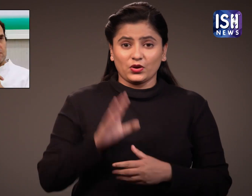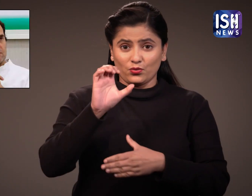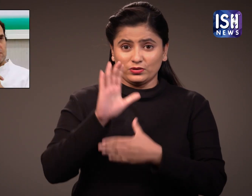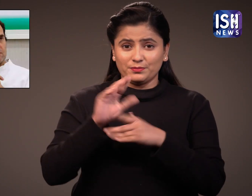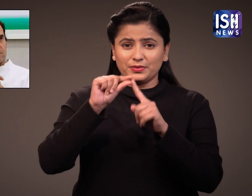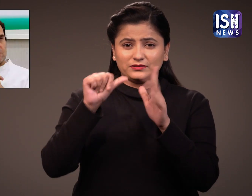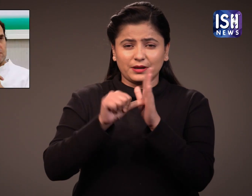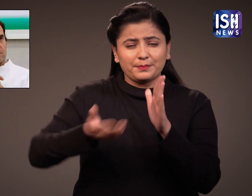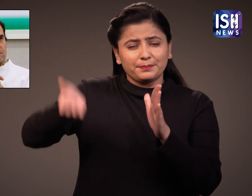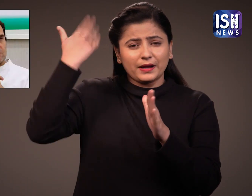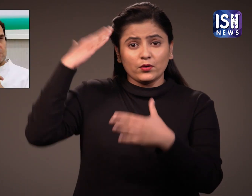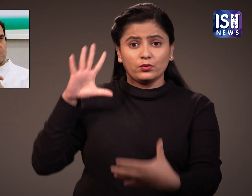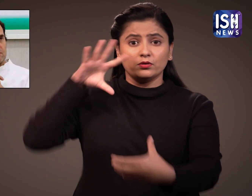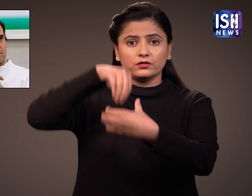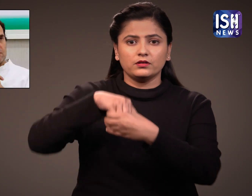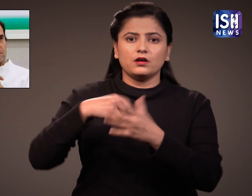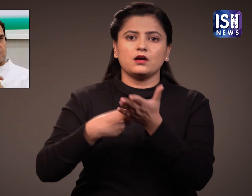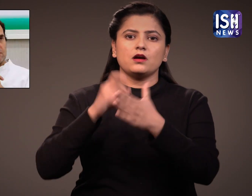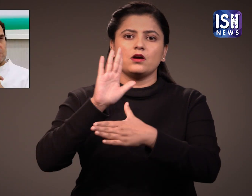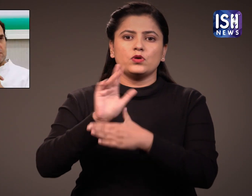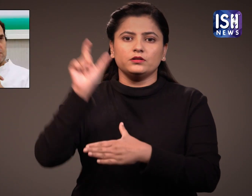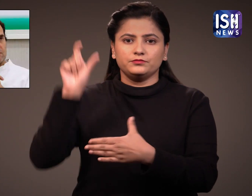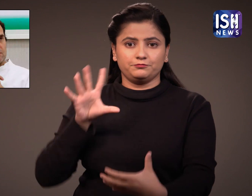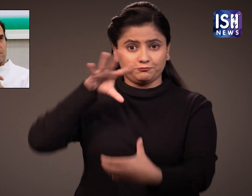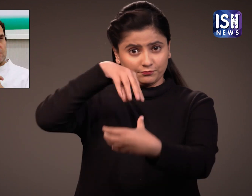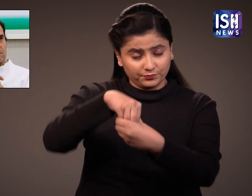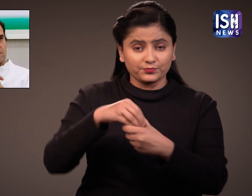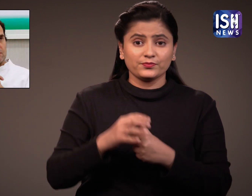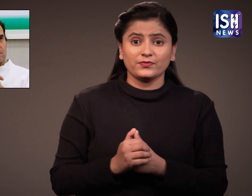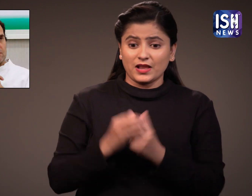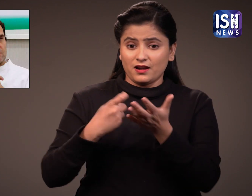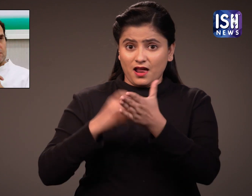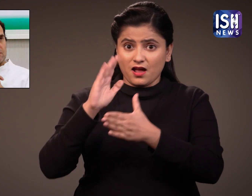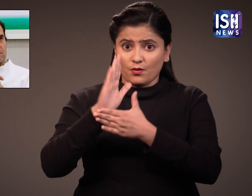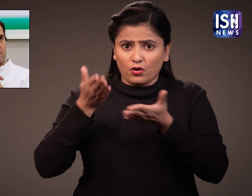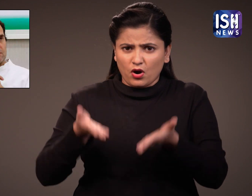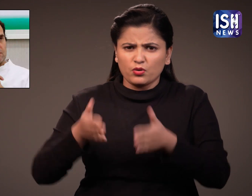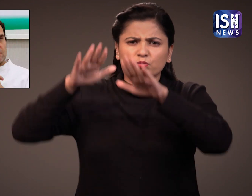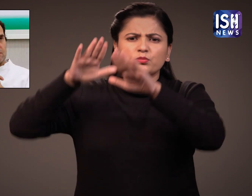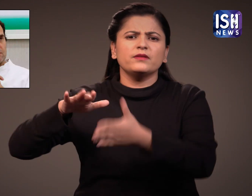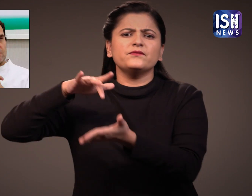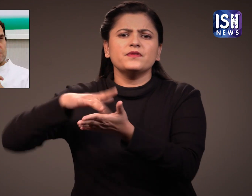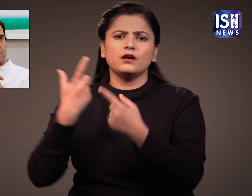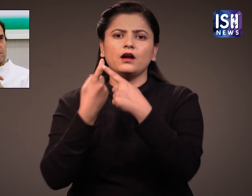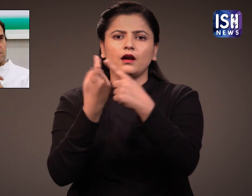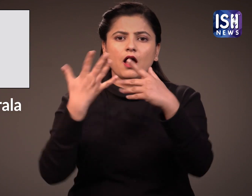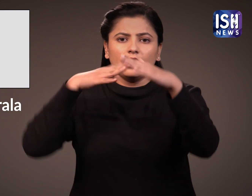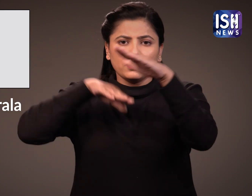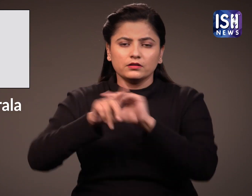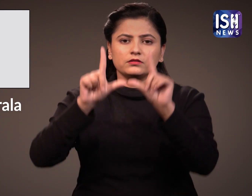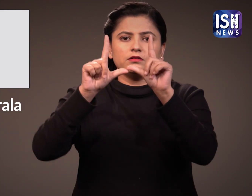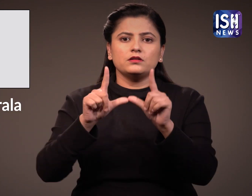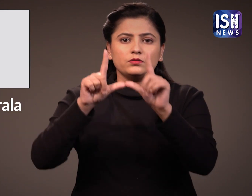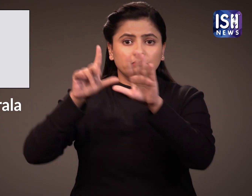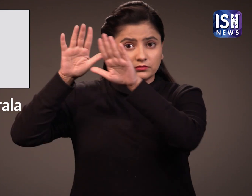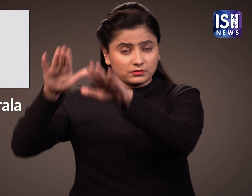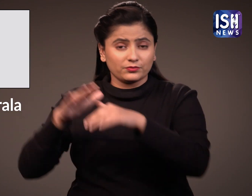Former Congress President Rahul Gandhi is in Wayanad, Kerala.